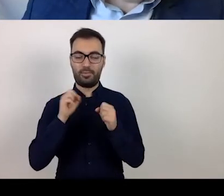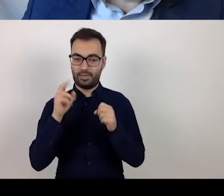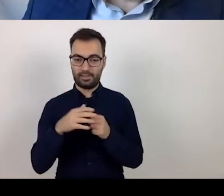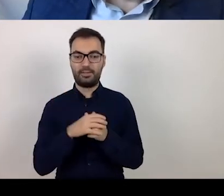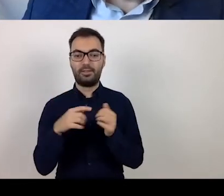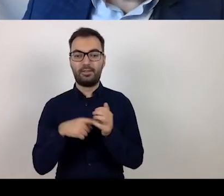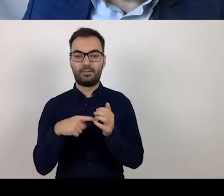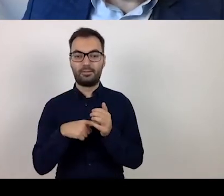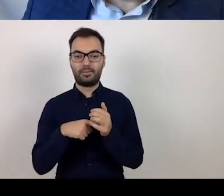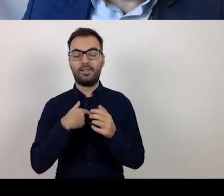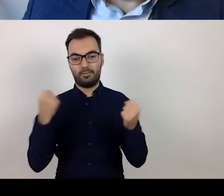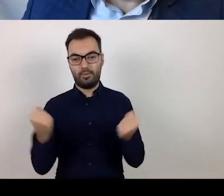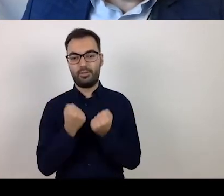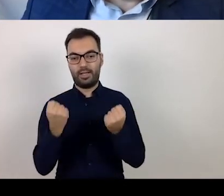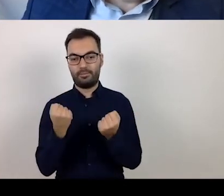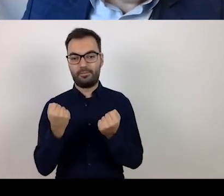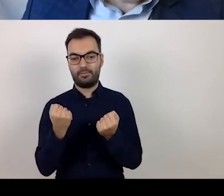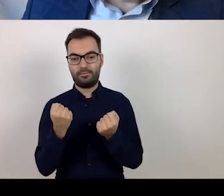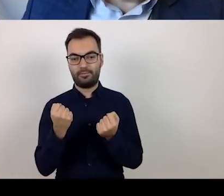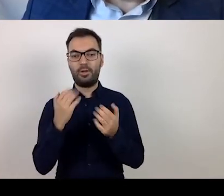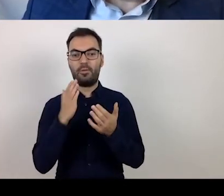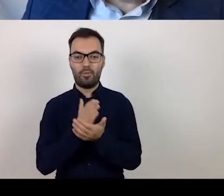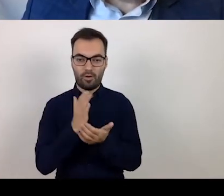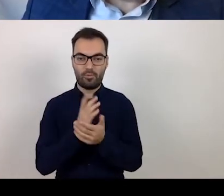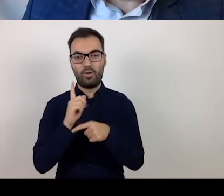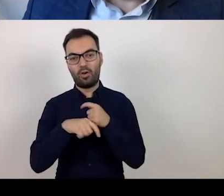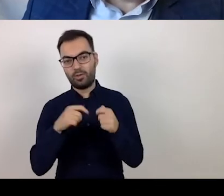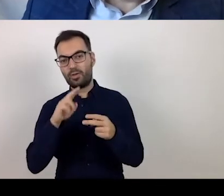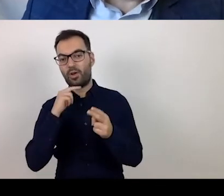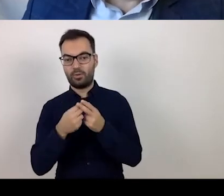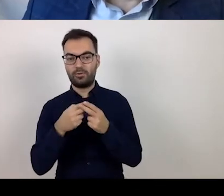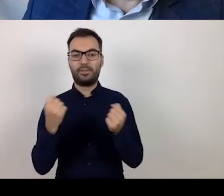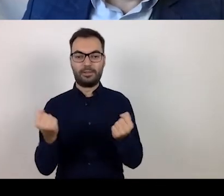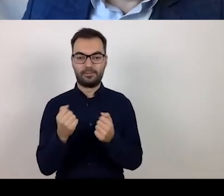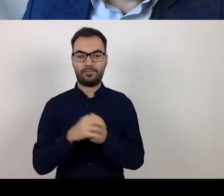and I will try to help you solve them and provide information.